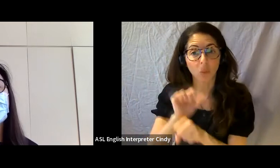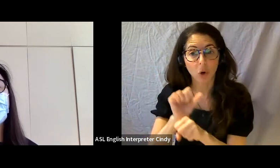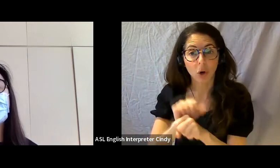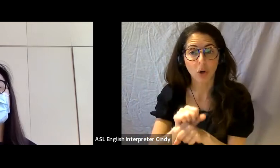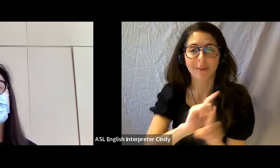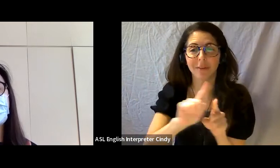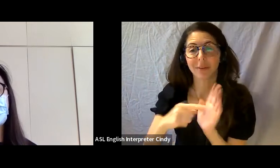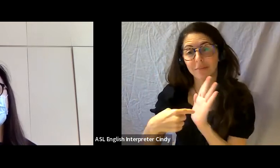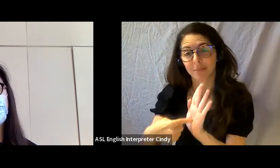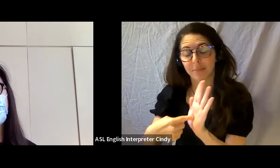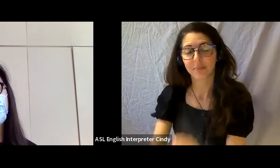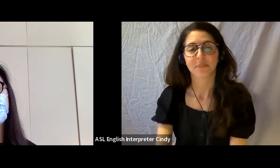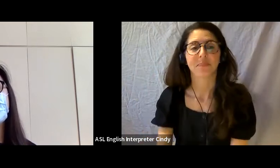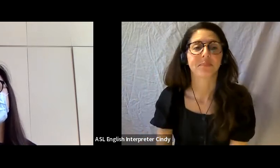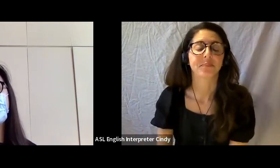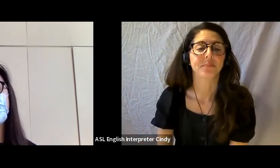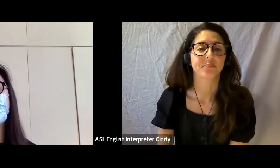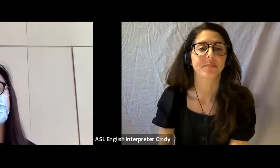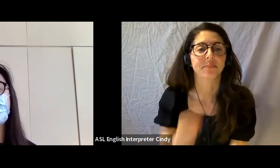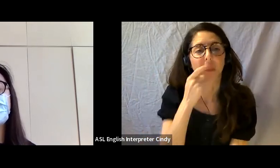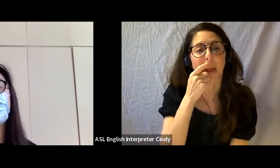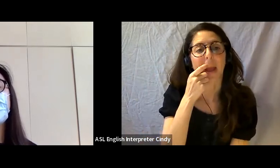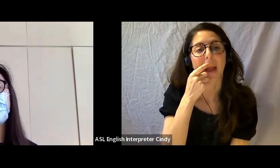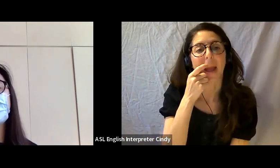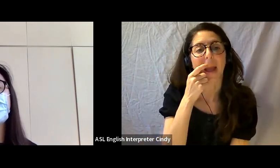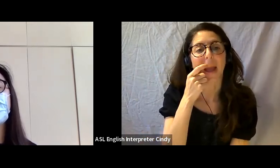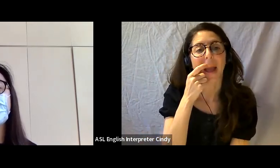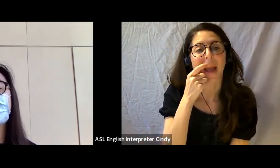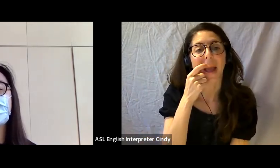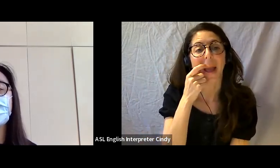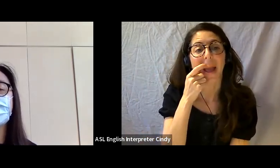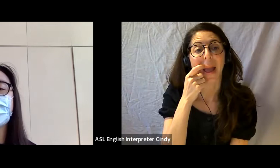There's a foyer you come in before moving on to the main gallery